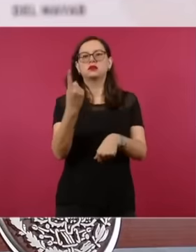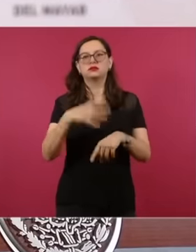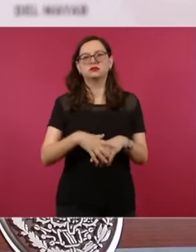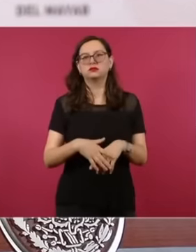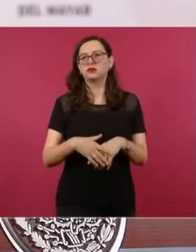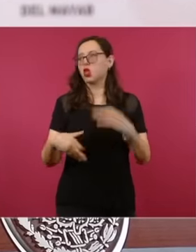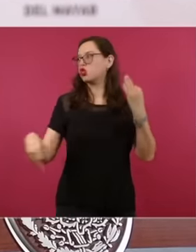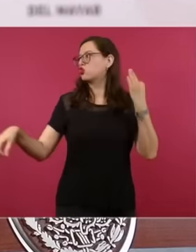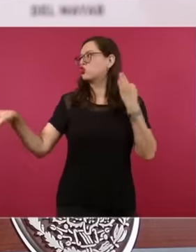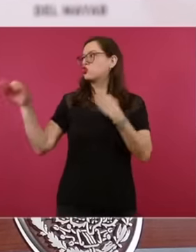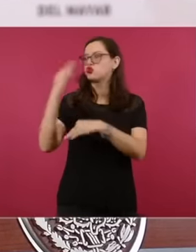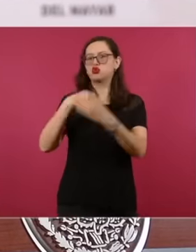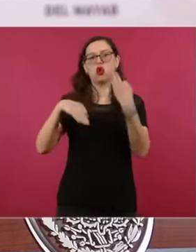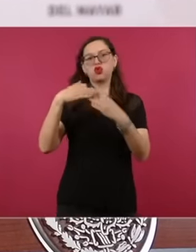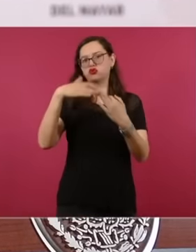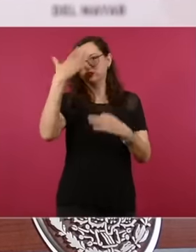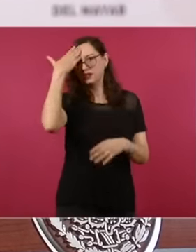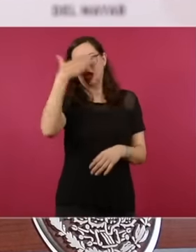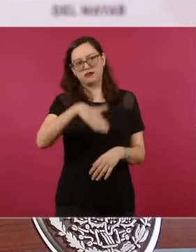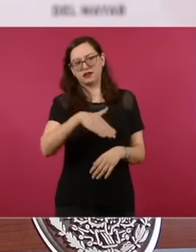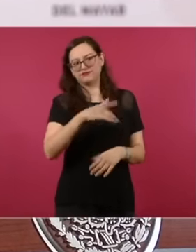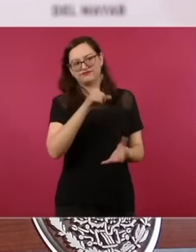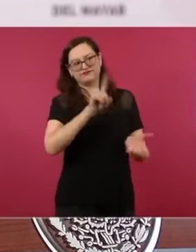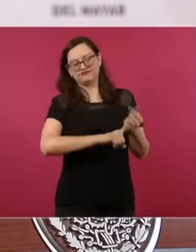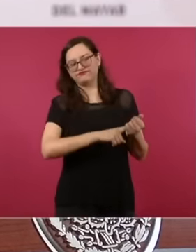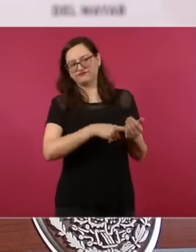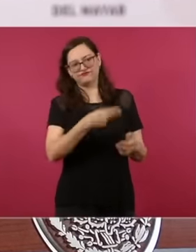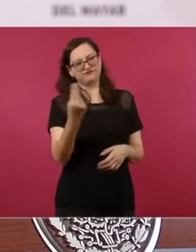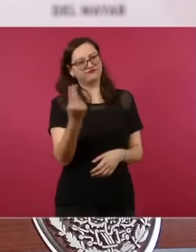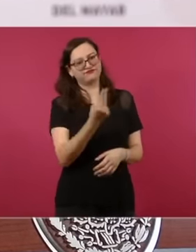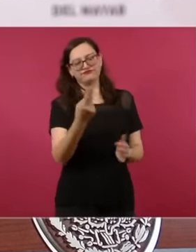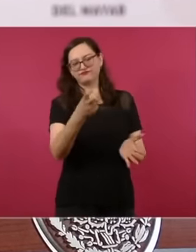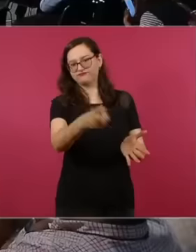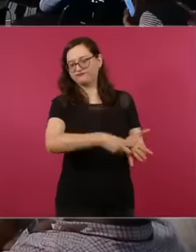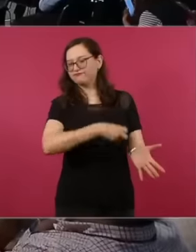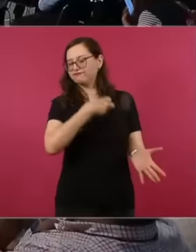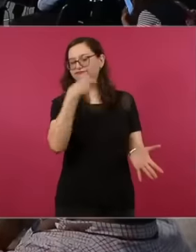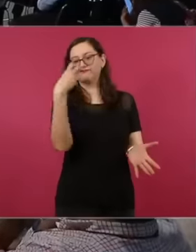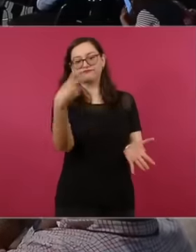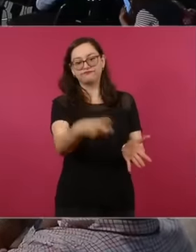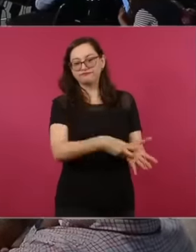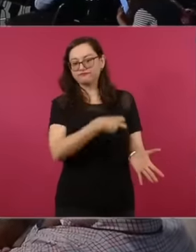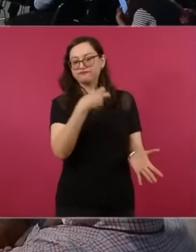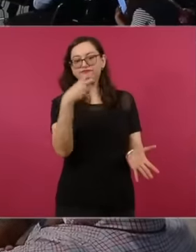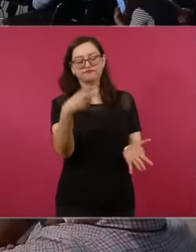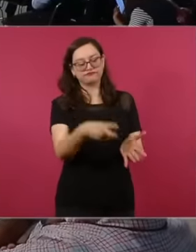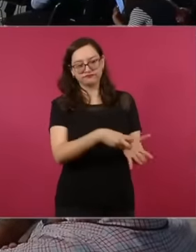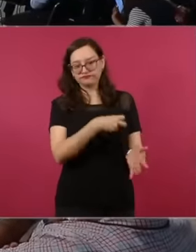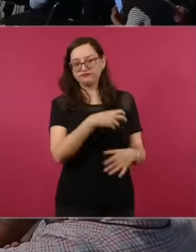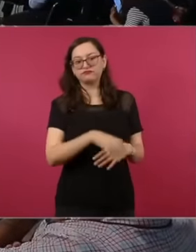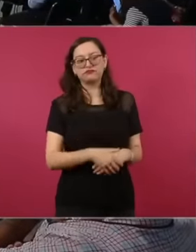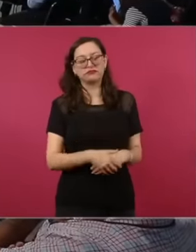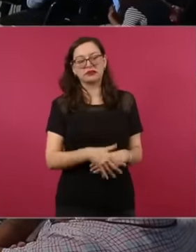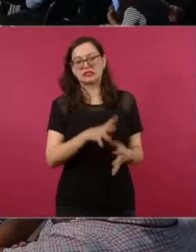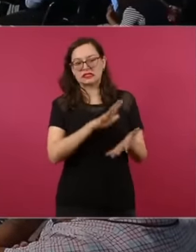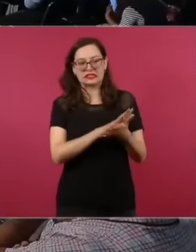in the judiciary because there is a lot of influence, corruption,